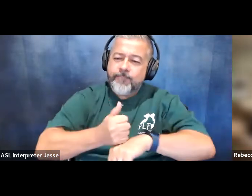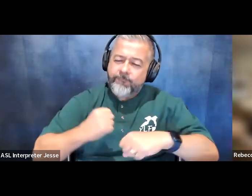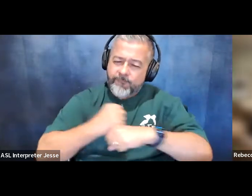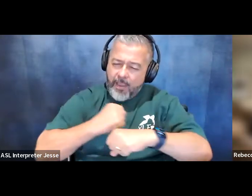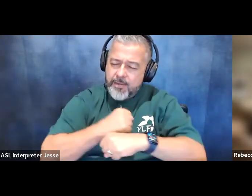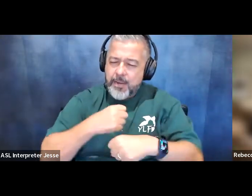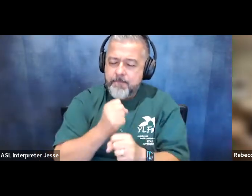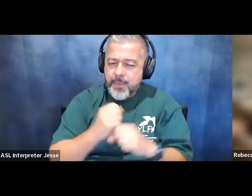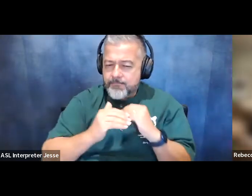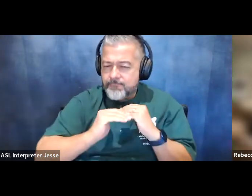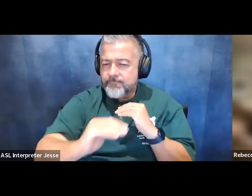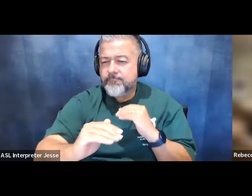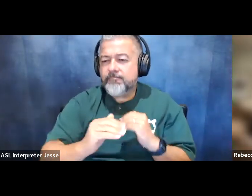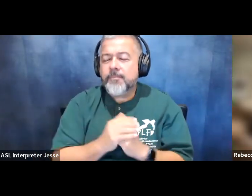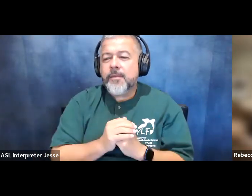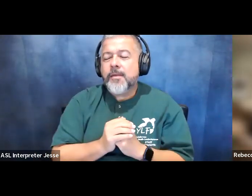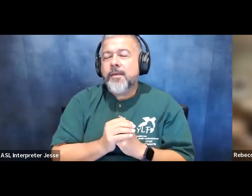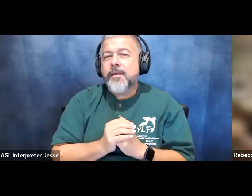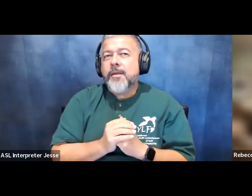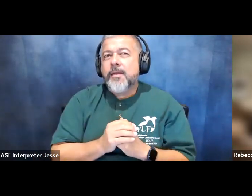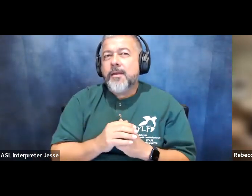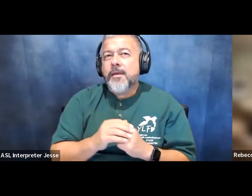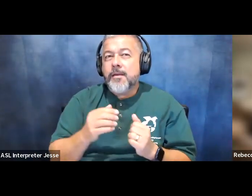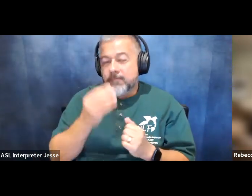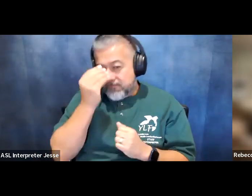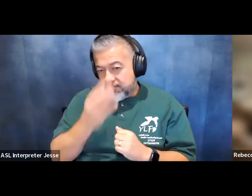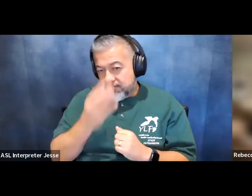you know to start i want to say that the ford foundation where i work right now